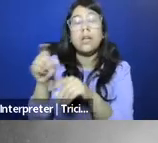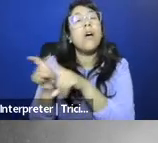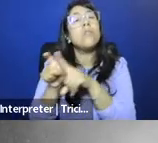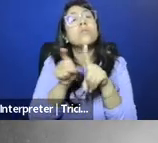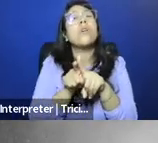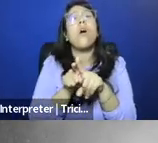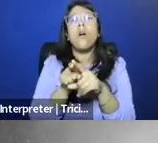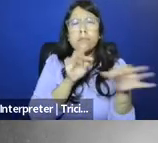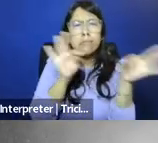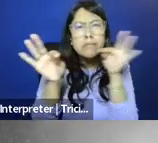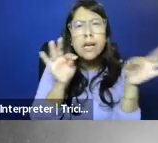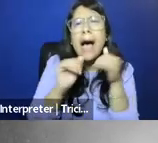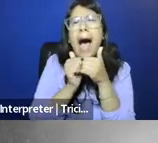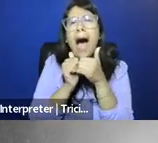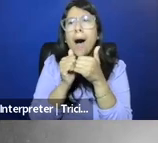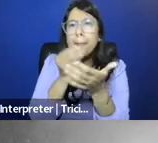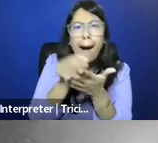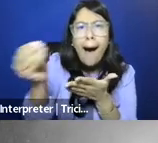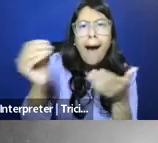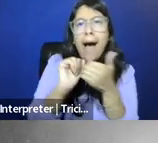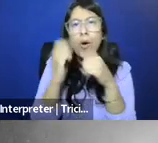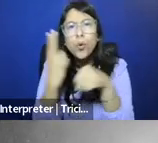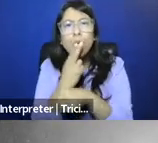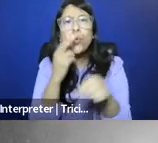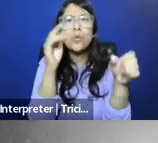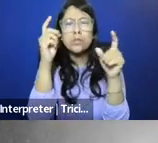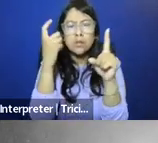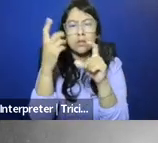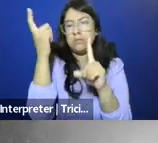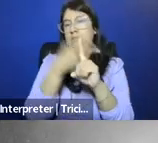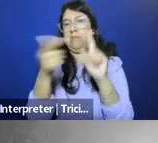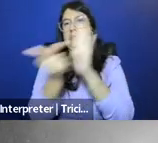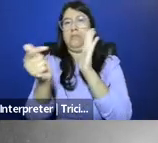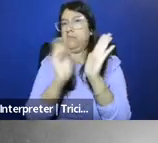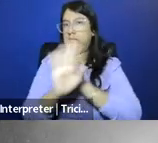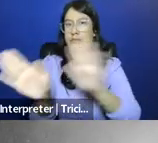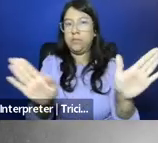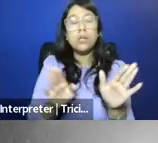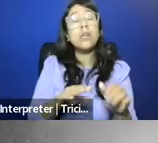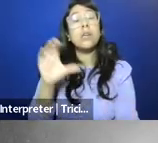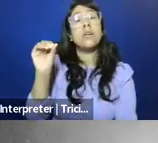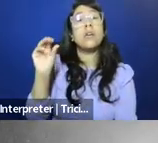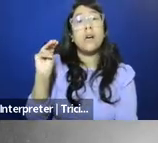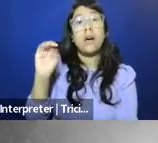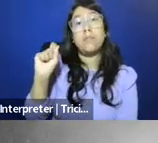as well as speech explaining how to obtain them, or how to use them. The abortion provisions of the Comstock Act